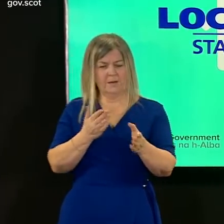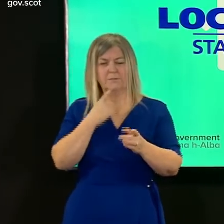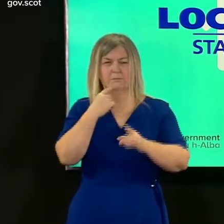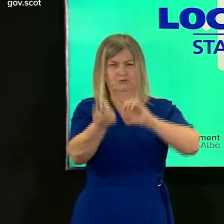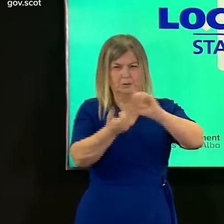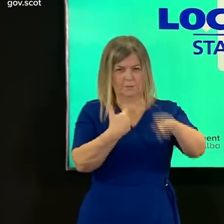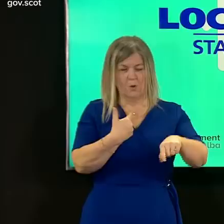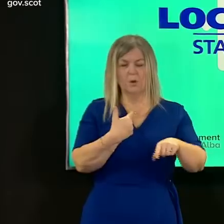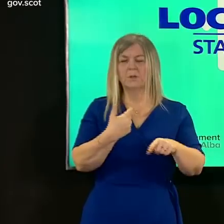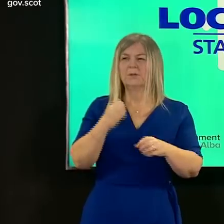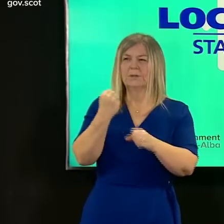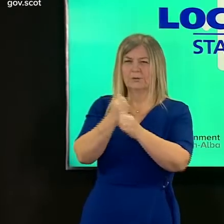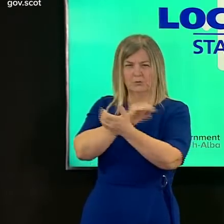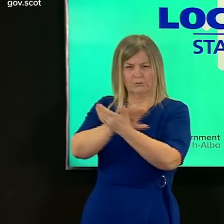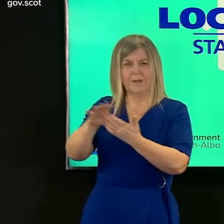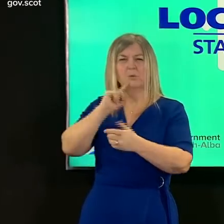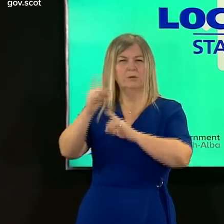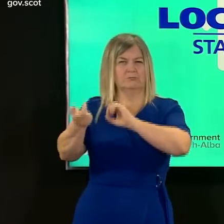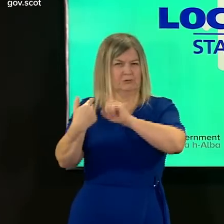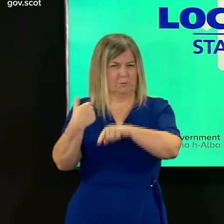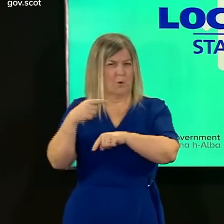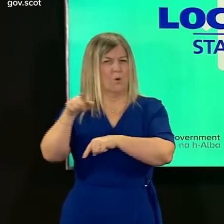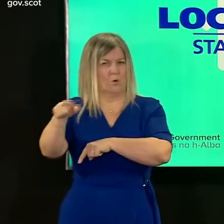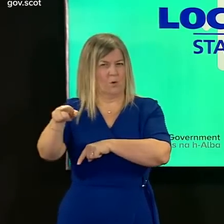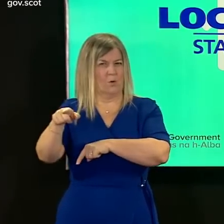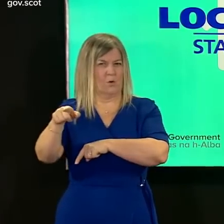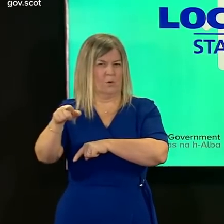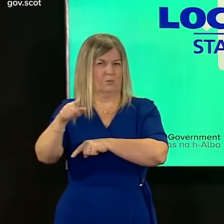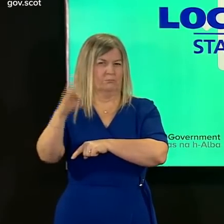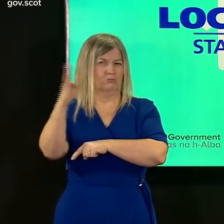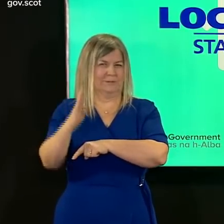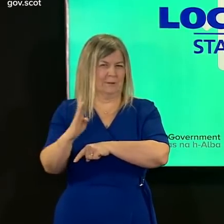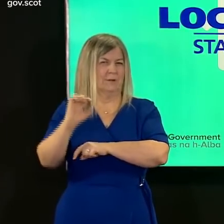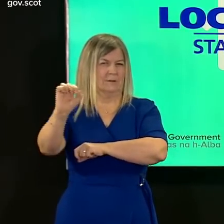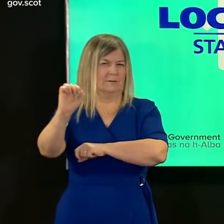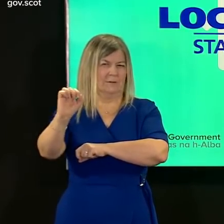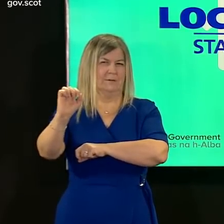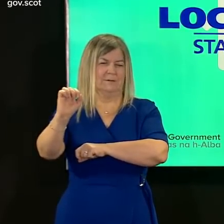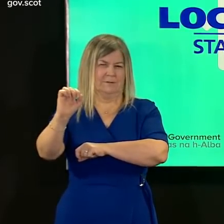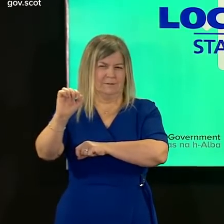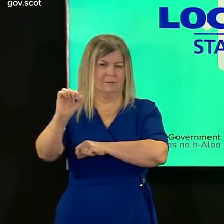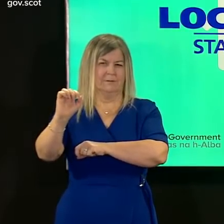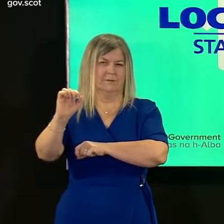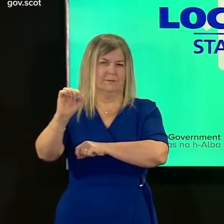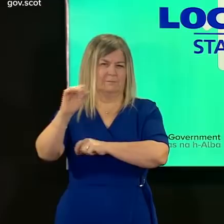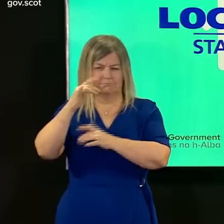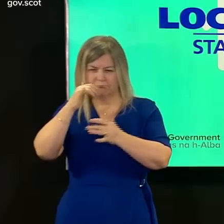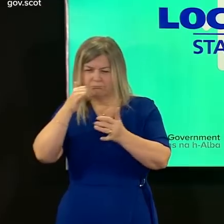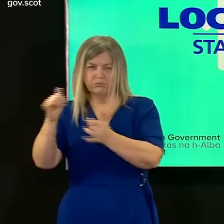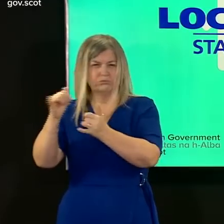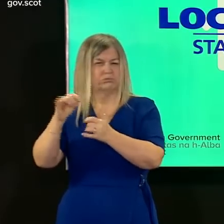the timeline and how uh how this works with identifying tests and genomic sequencing and so on